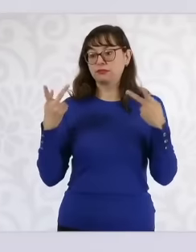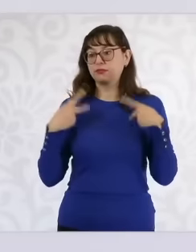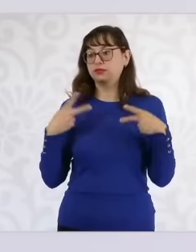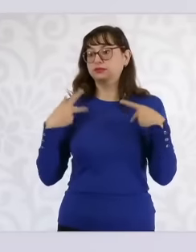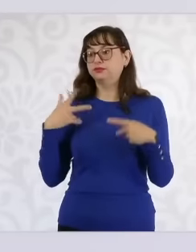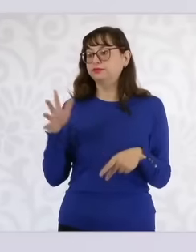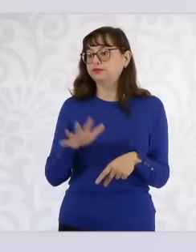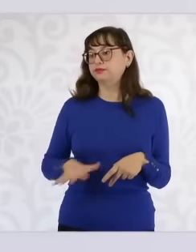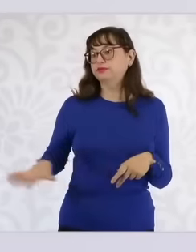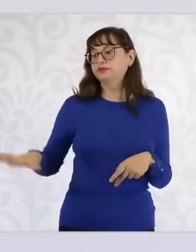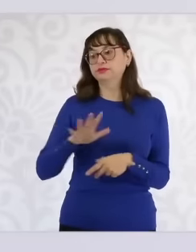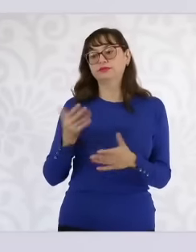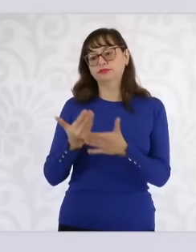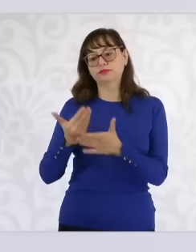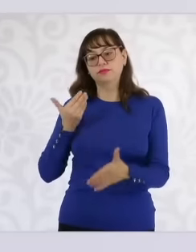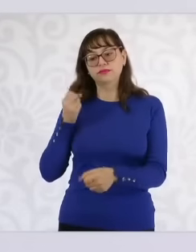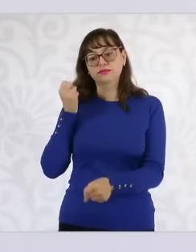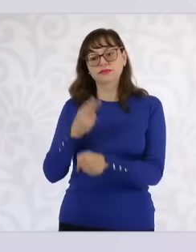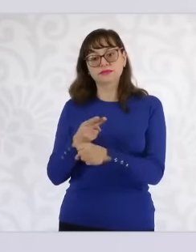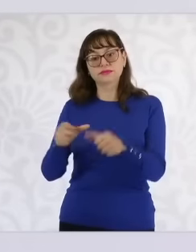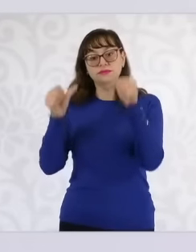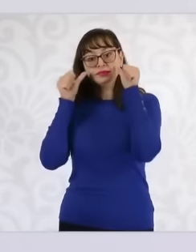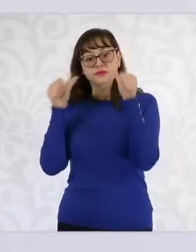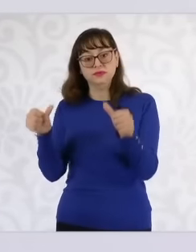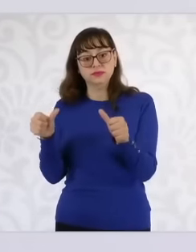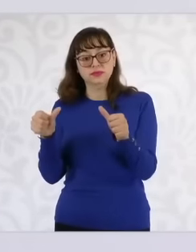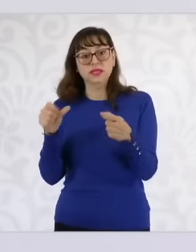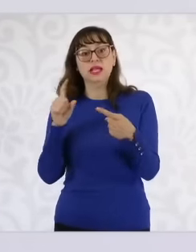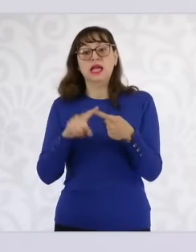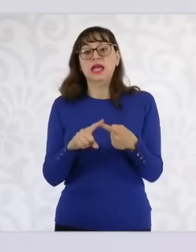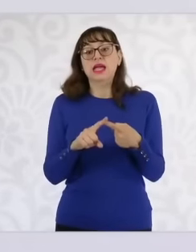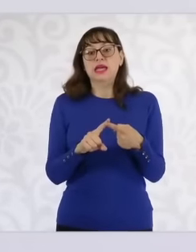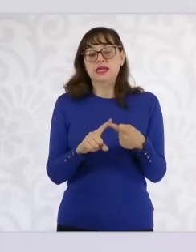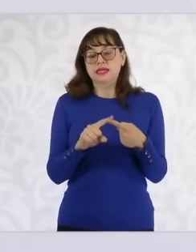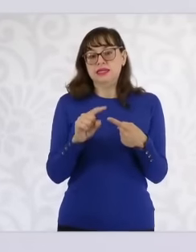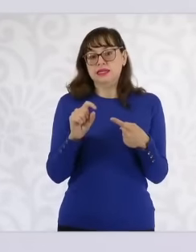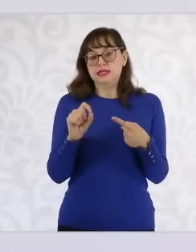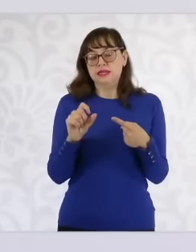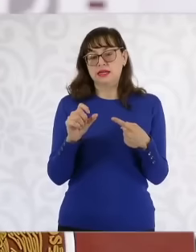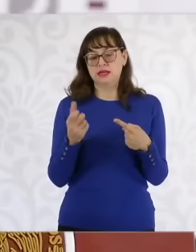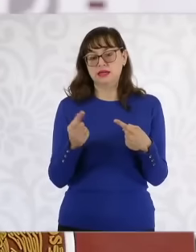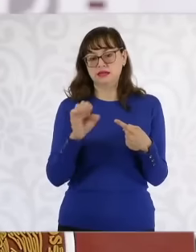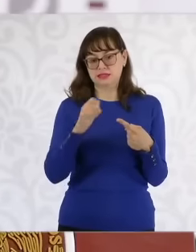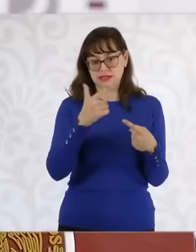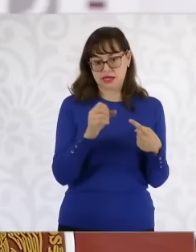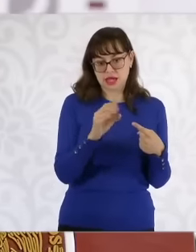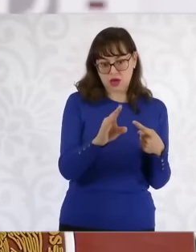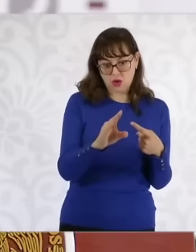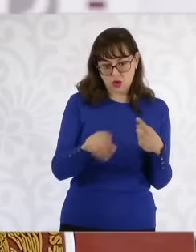secretary of the interior and the undersecretary of prevention of the secretary of citizen security